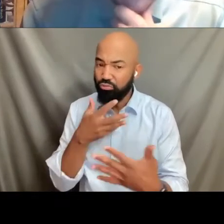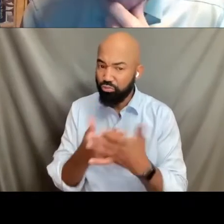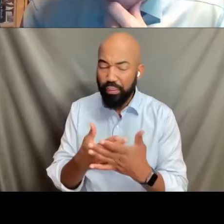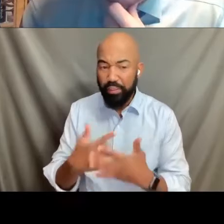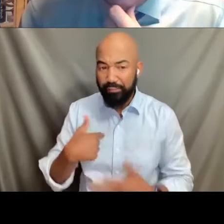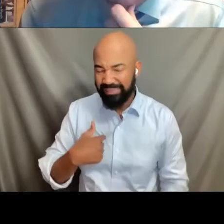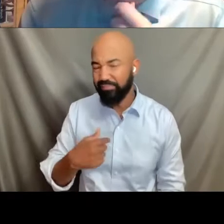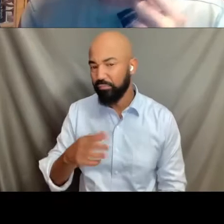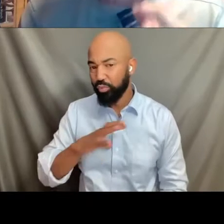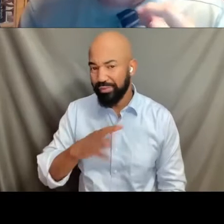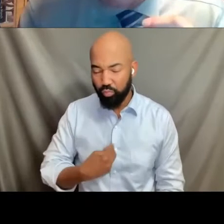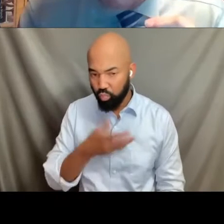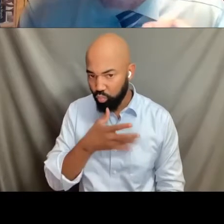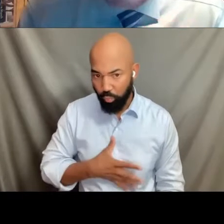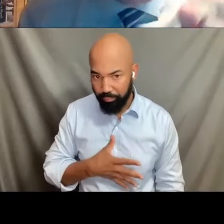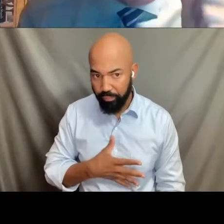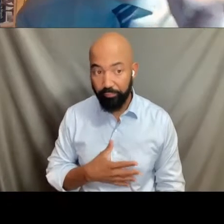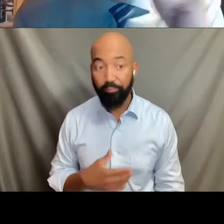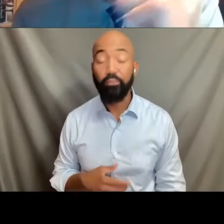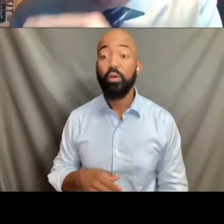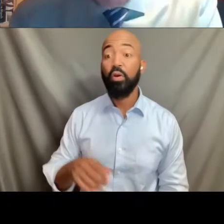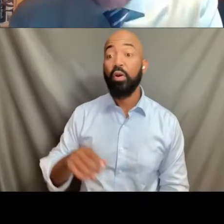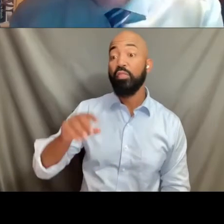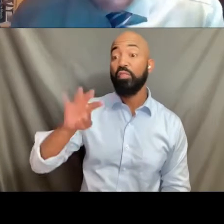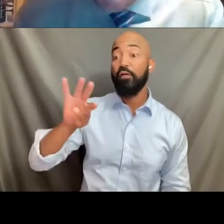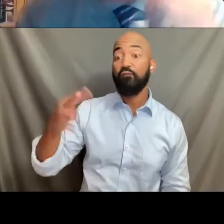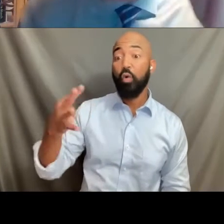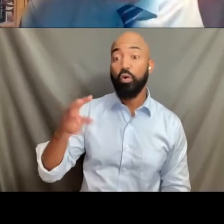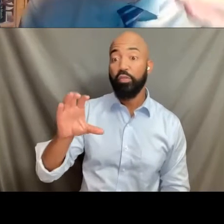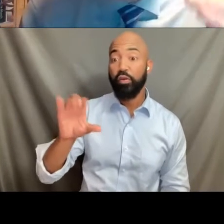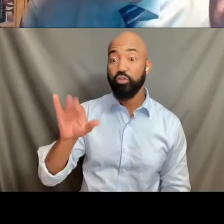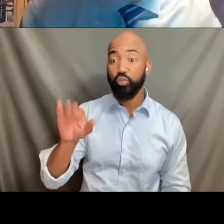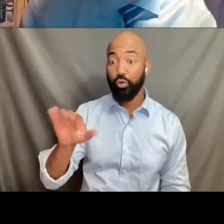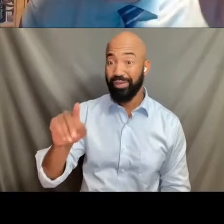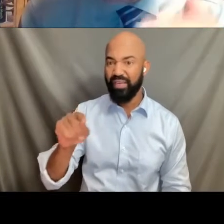And what happens in the fourth Circuit, which is not the Supreme Court, but an appellate court